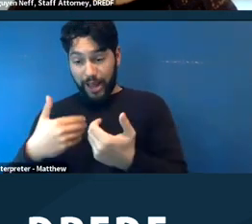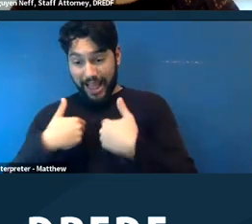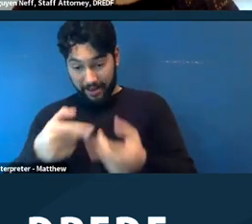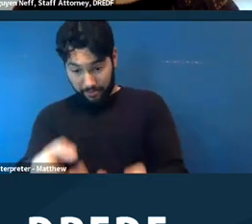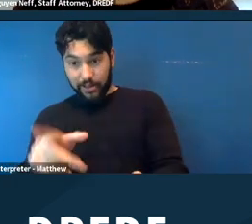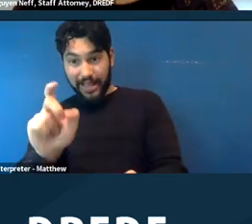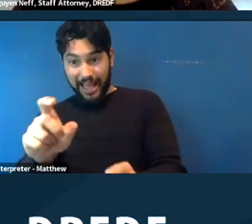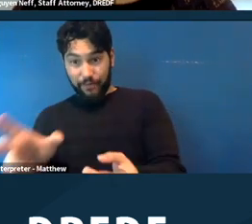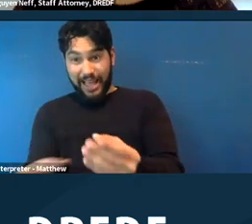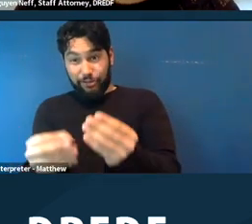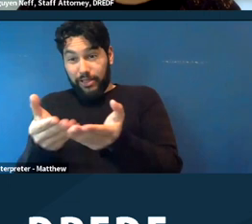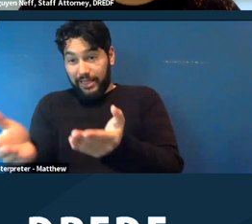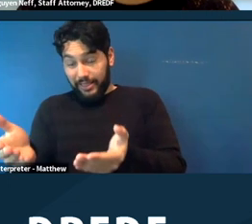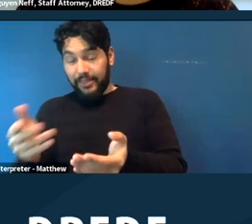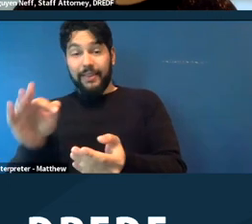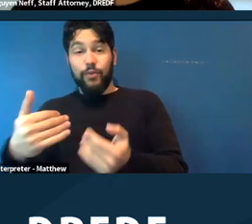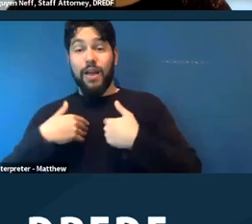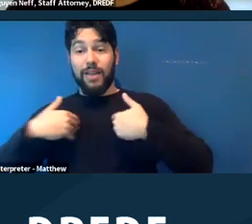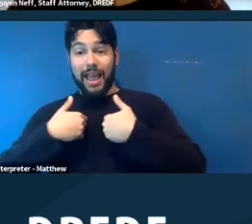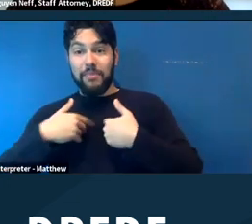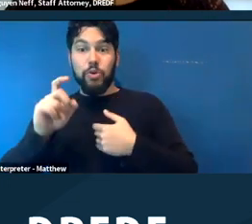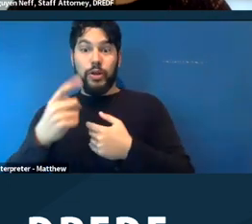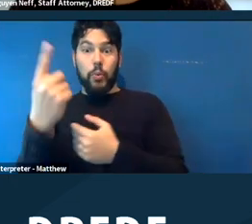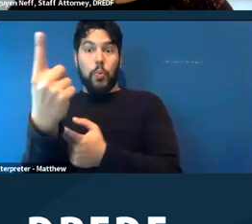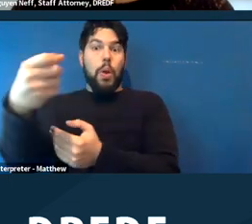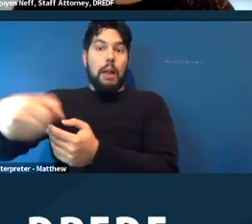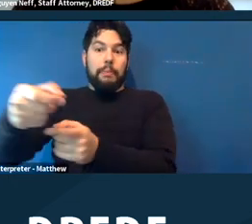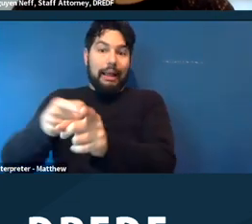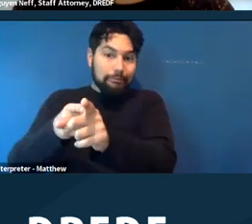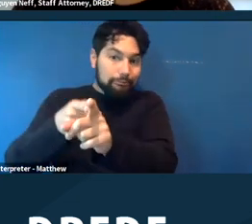if you're bringing an animal, you probably need one bag just for food and stuff for your animal.